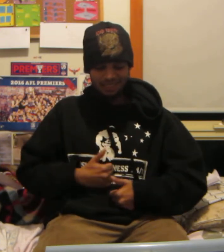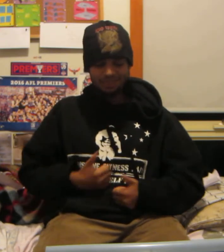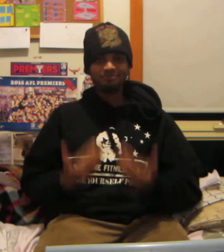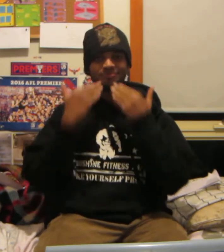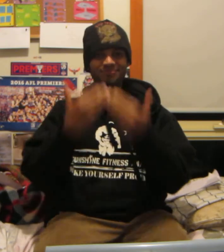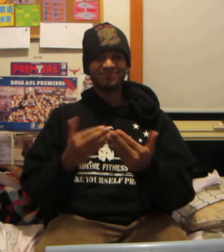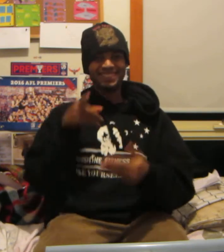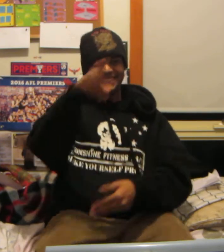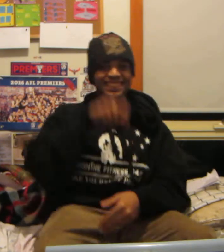Thank you very much